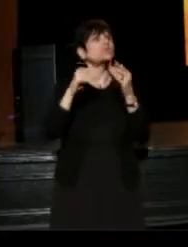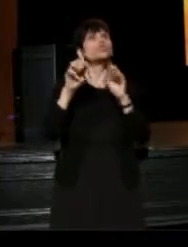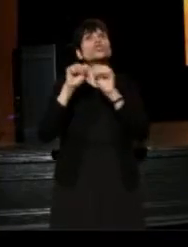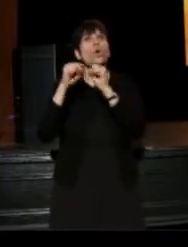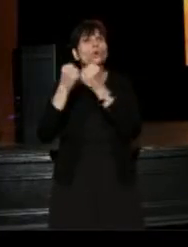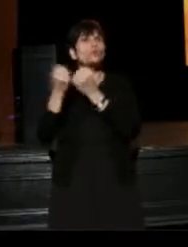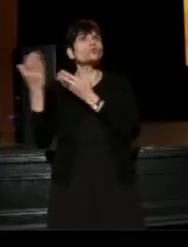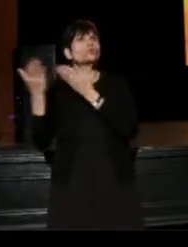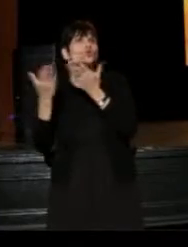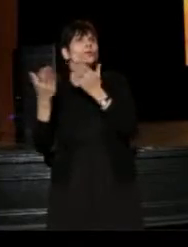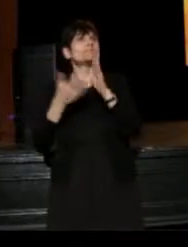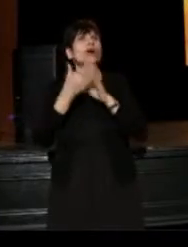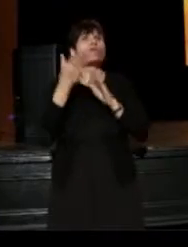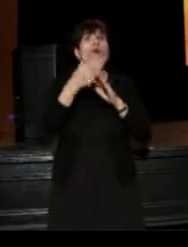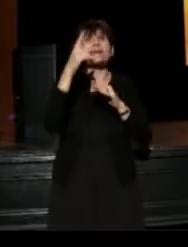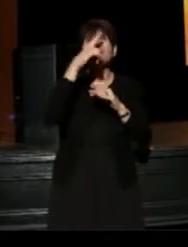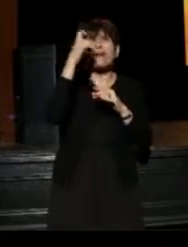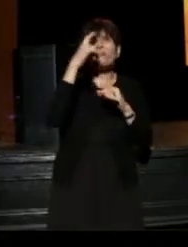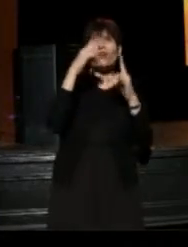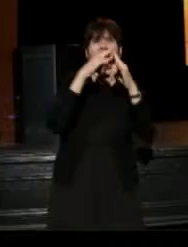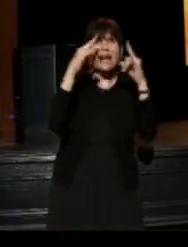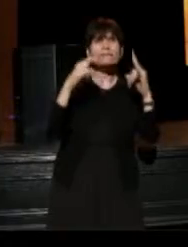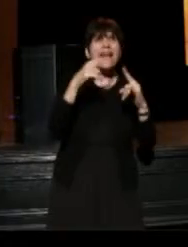they are running summer camps at those schools,